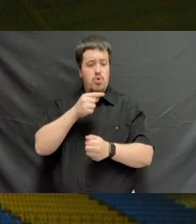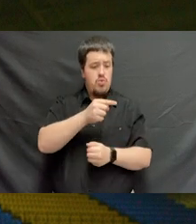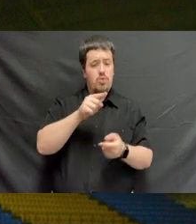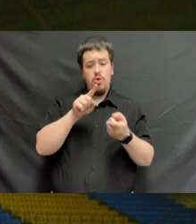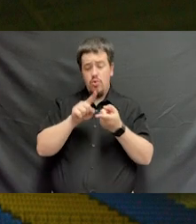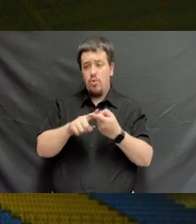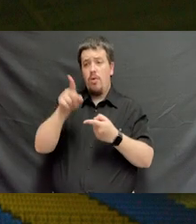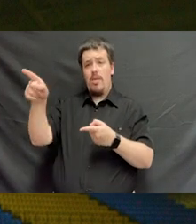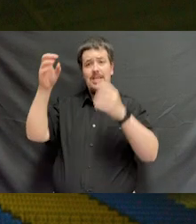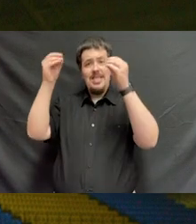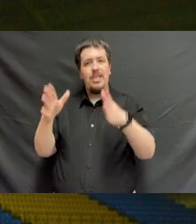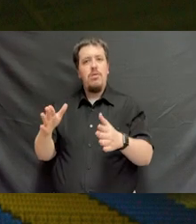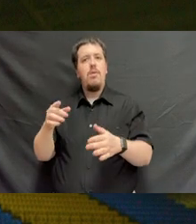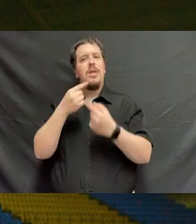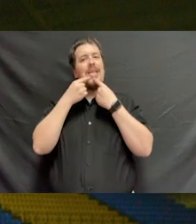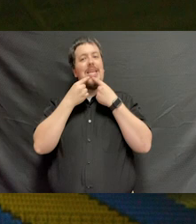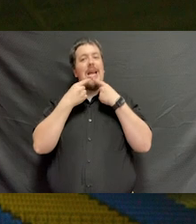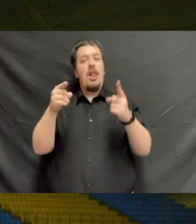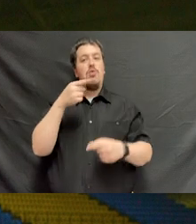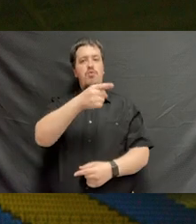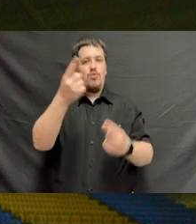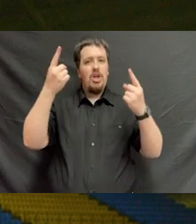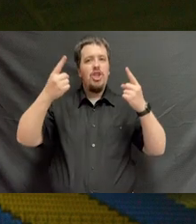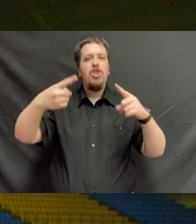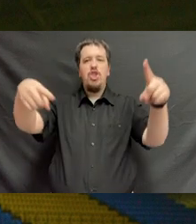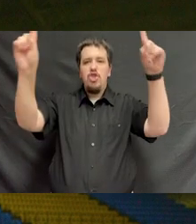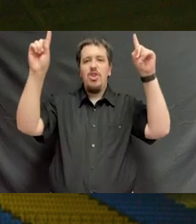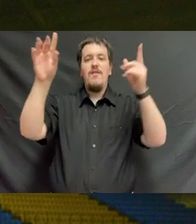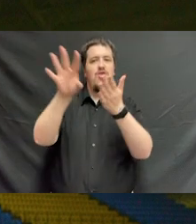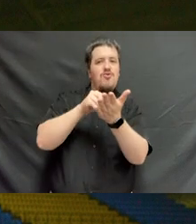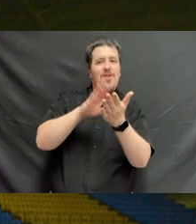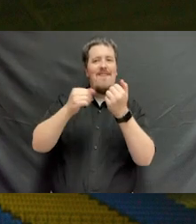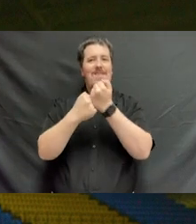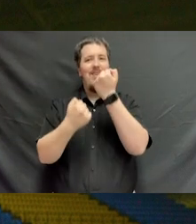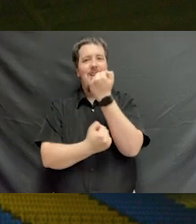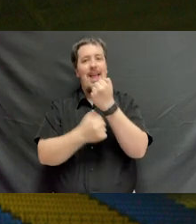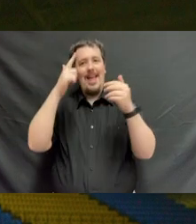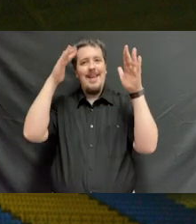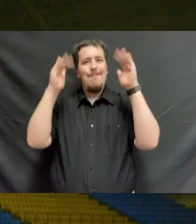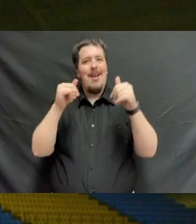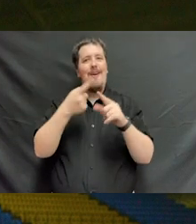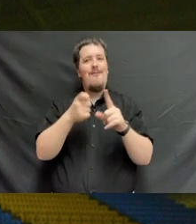in which they formally declare that you have achieved the learning foundations expected of a college graduate.